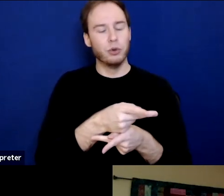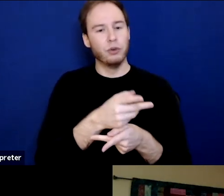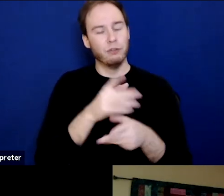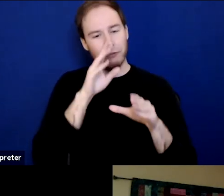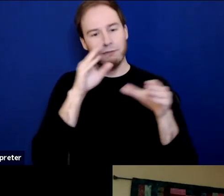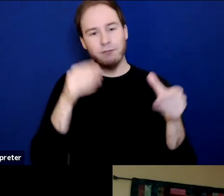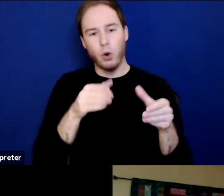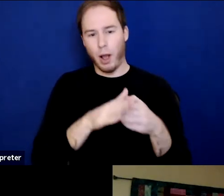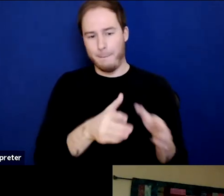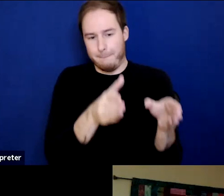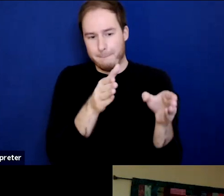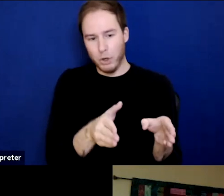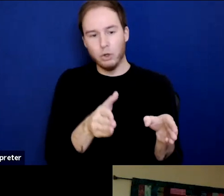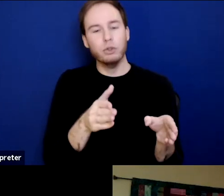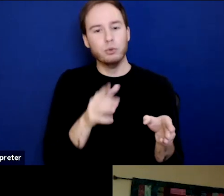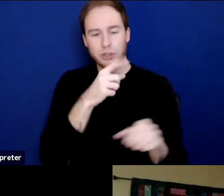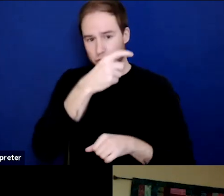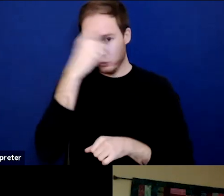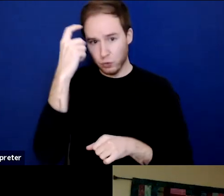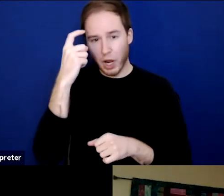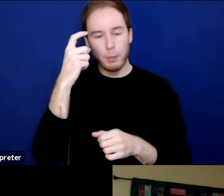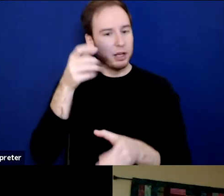to be trauma-informed, recovery-oriented,